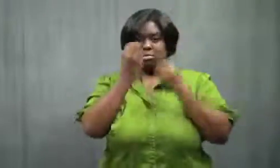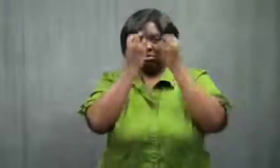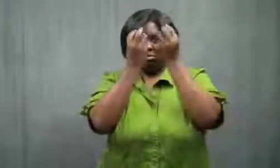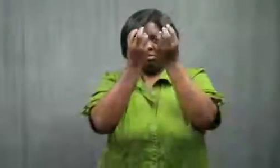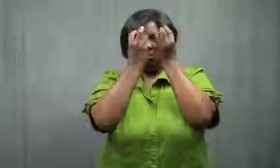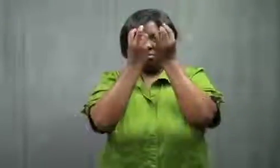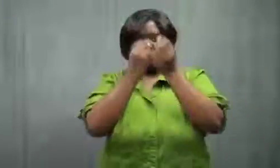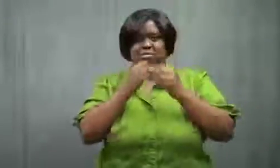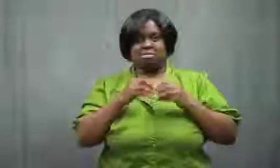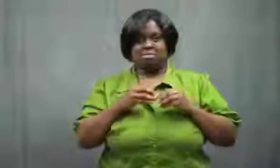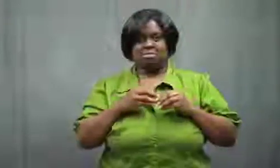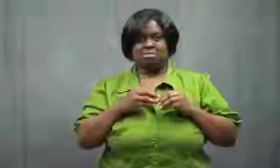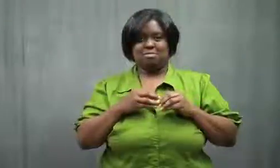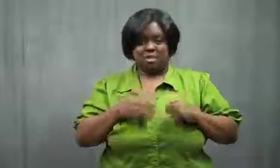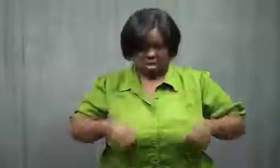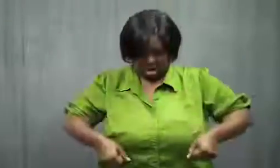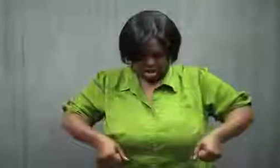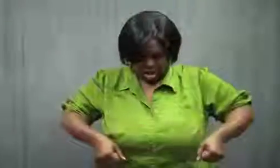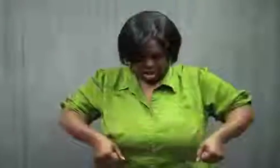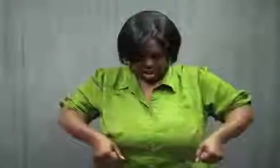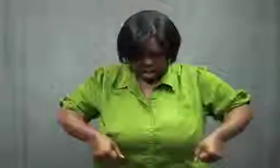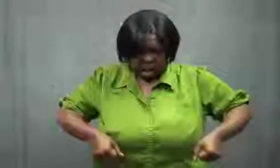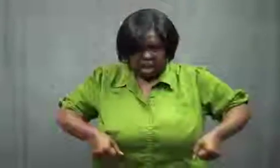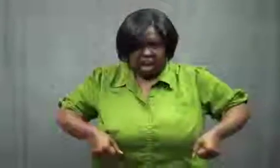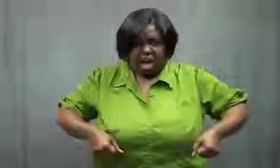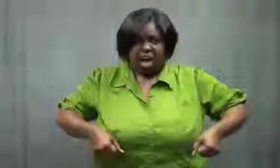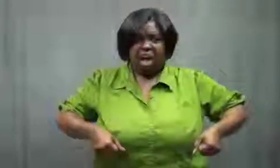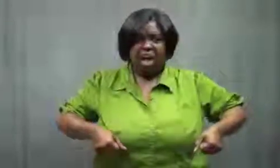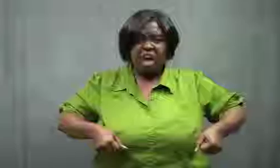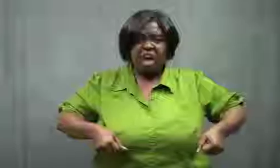I couldn't believe it as she held out the pants from her waist.